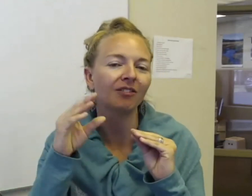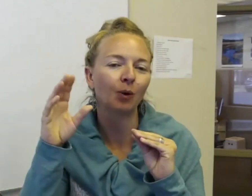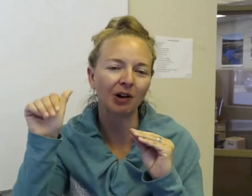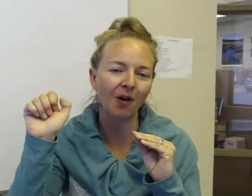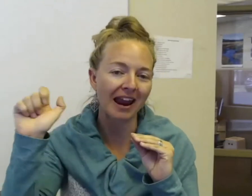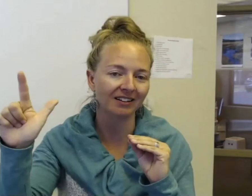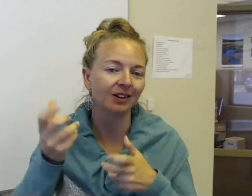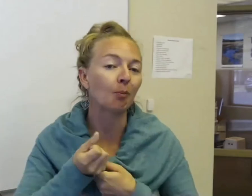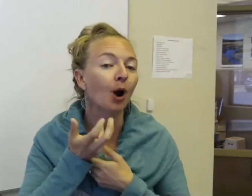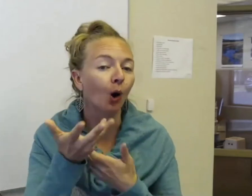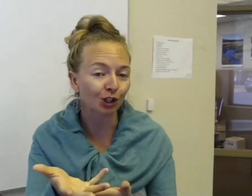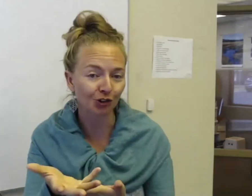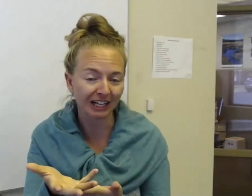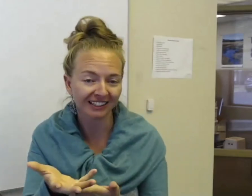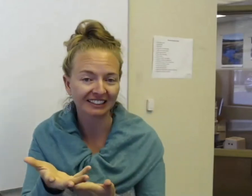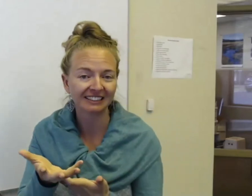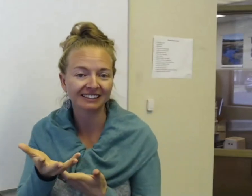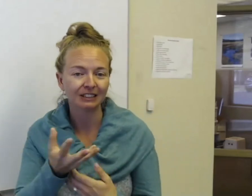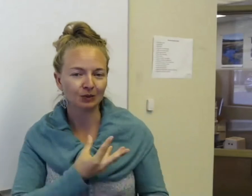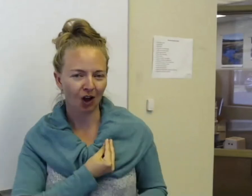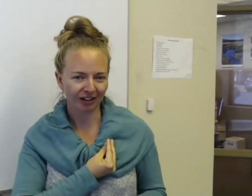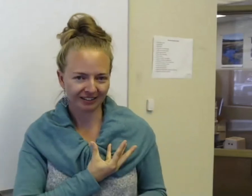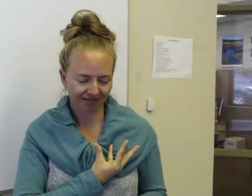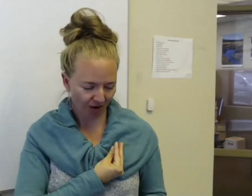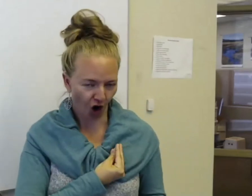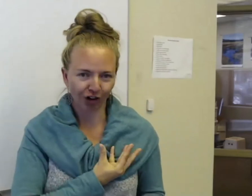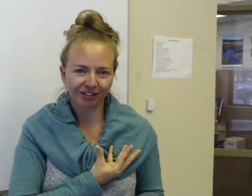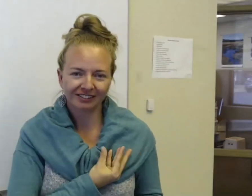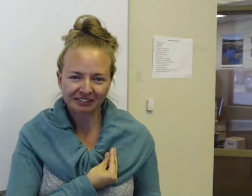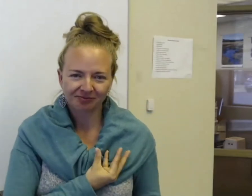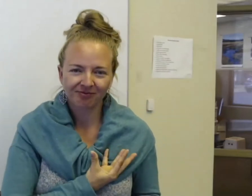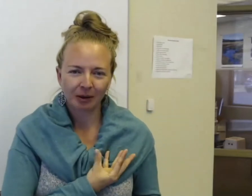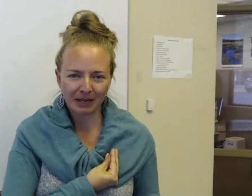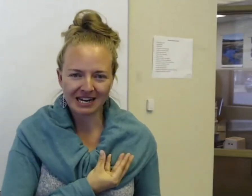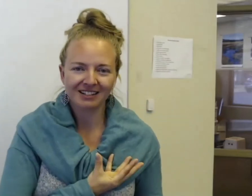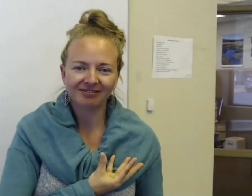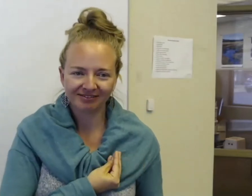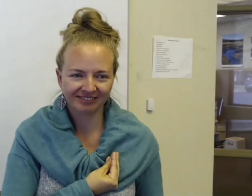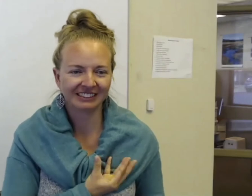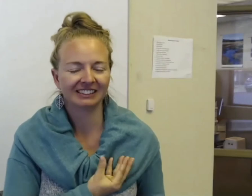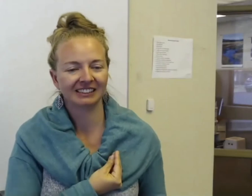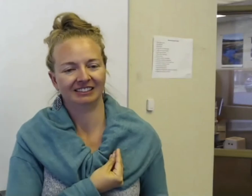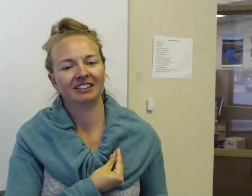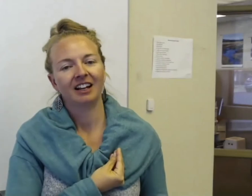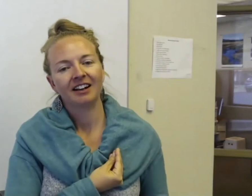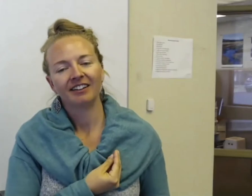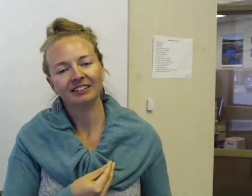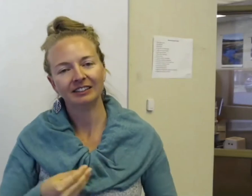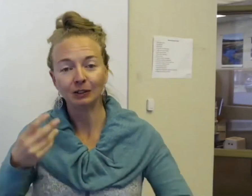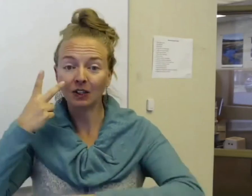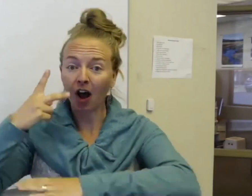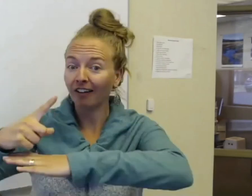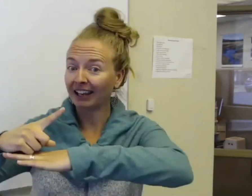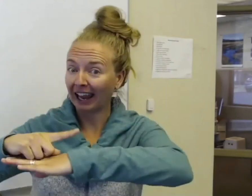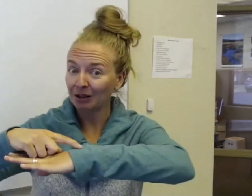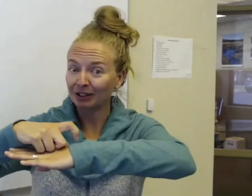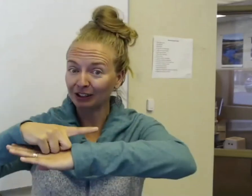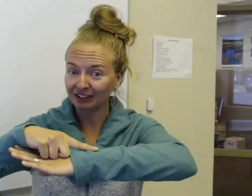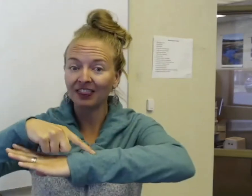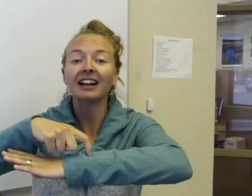what we call ASL poetry. You saw his heart beating. You saw the caterpillar. That is